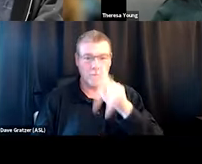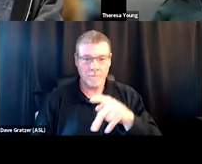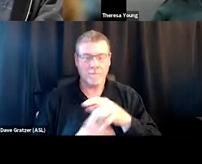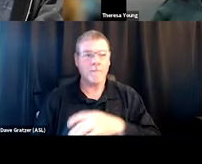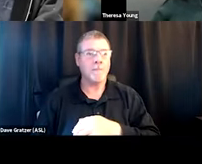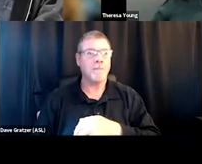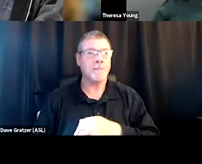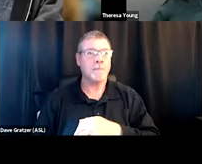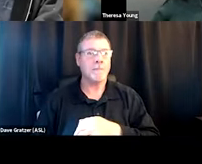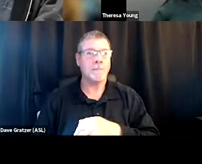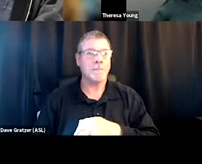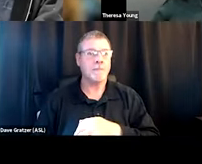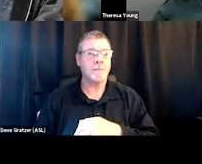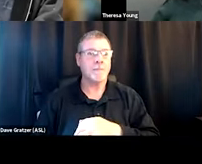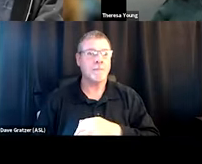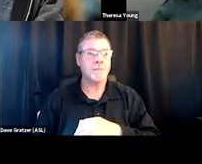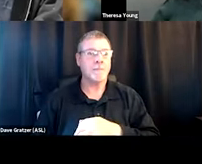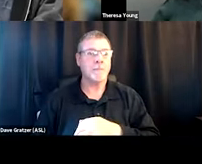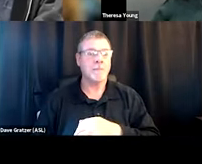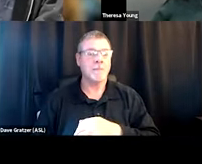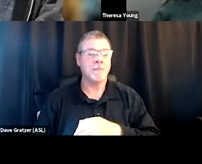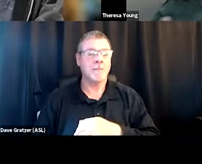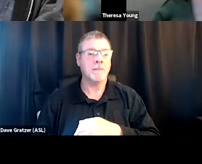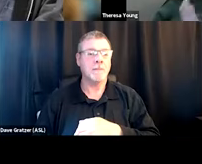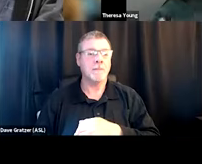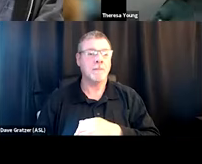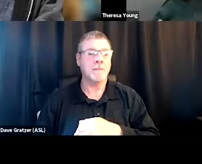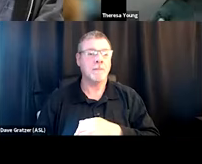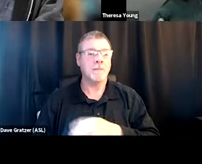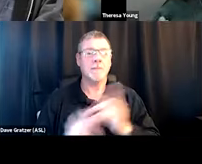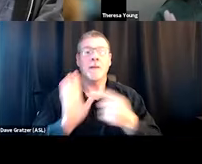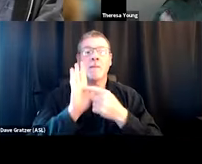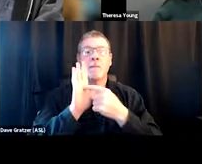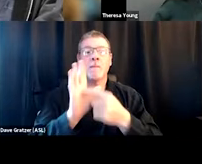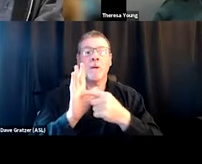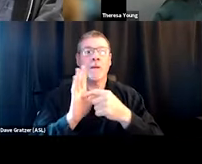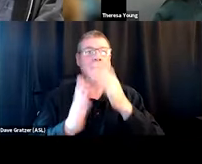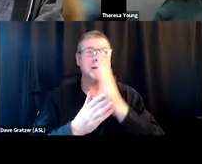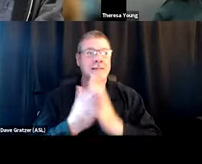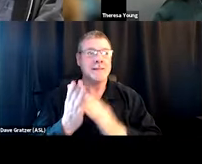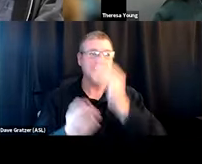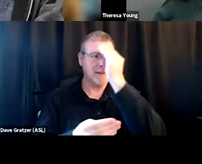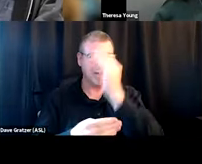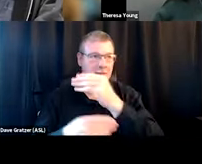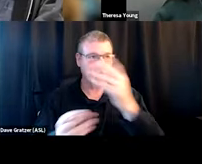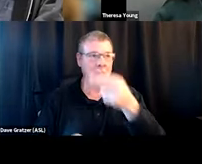I want to point everyone to some existing HHRC resources.